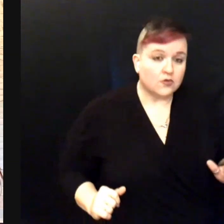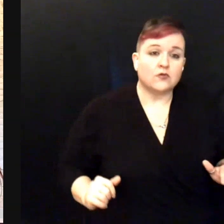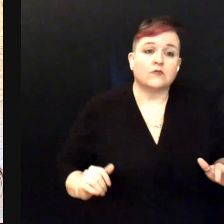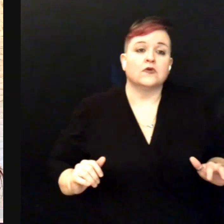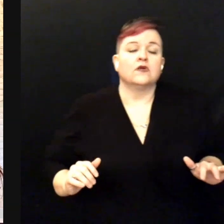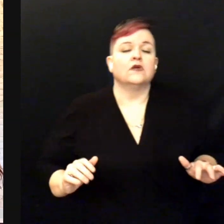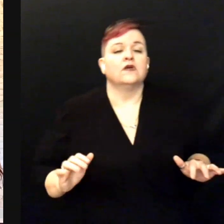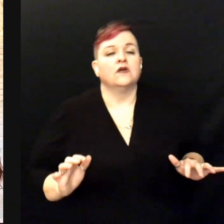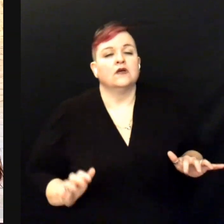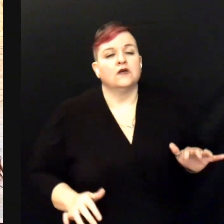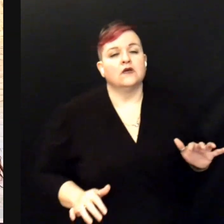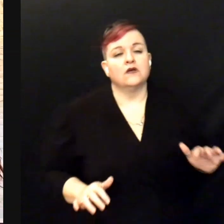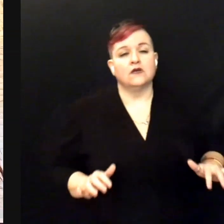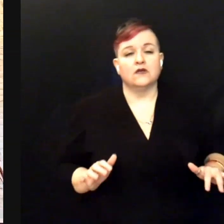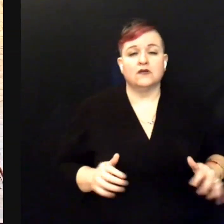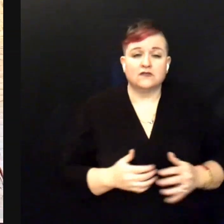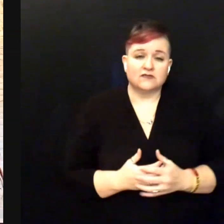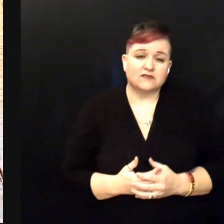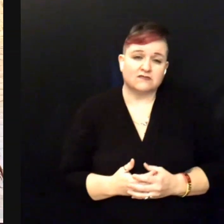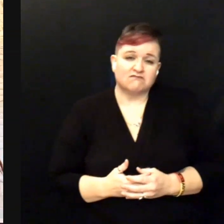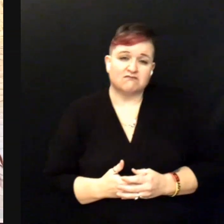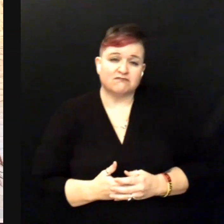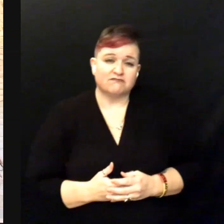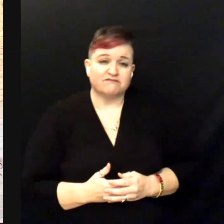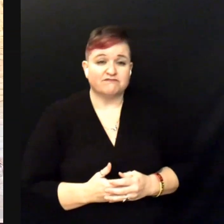Whatever makes you happy